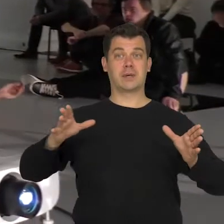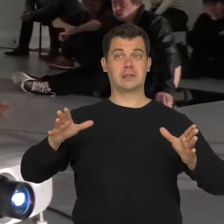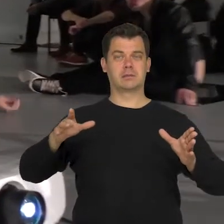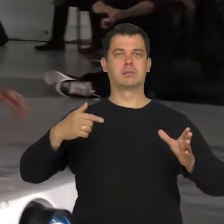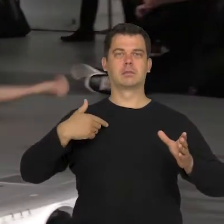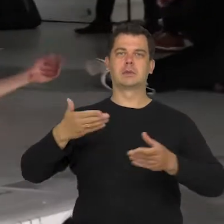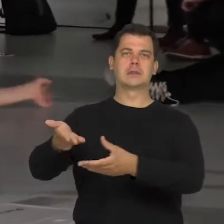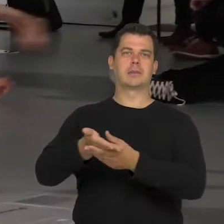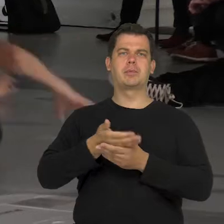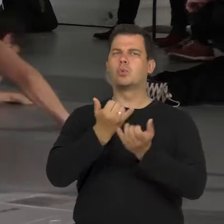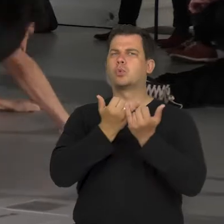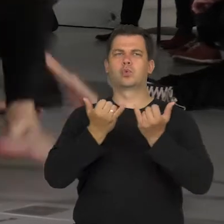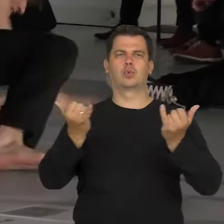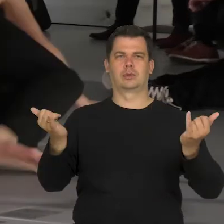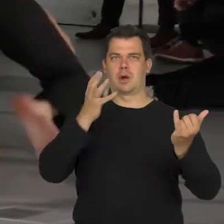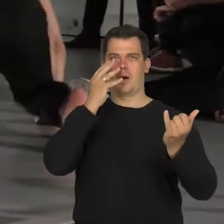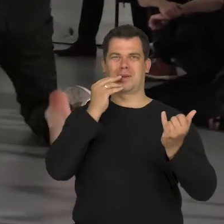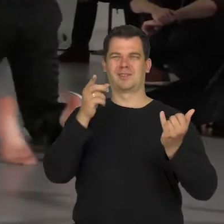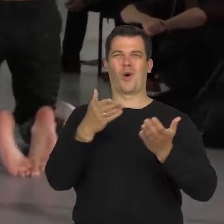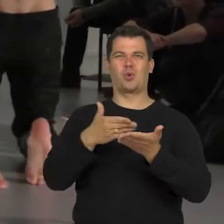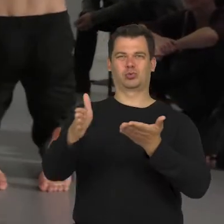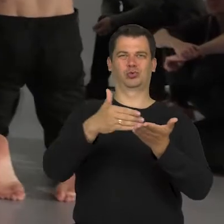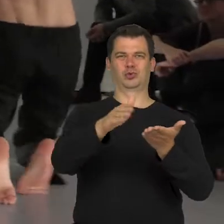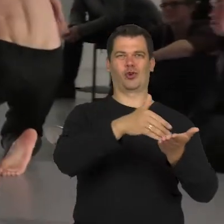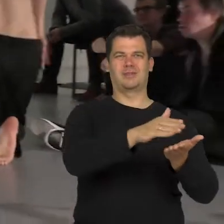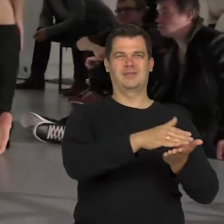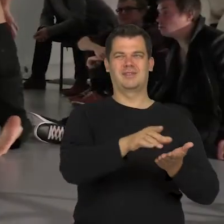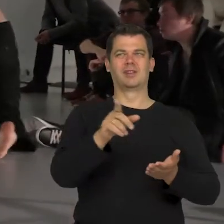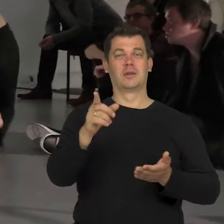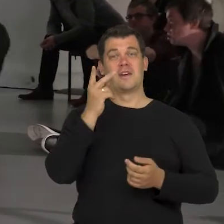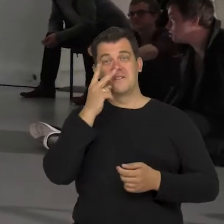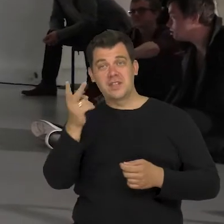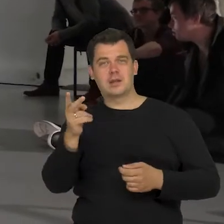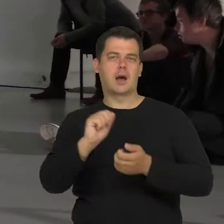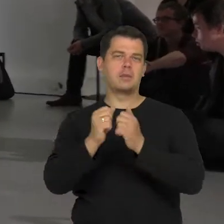They represent various rejected images, some more visible than others,